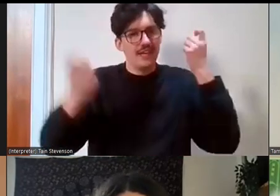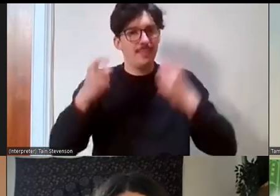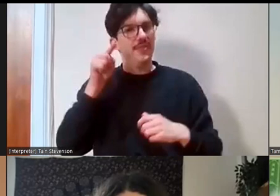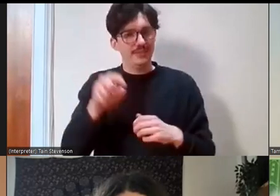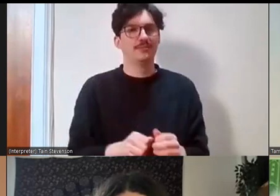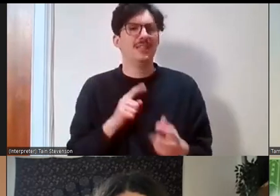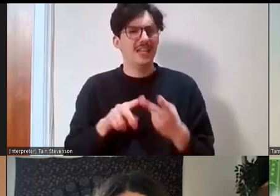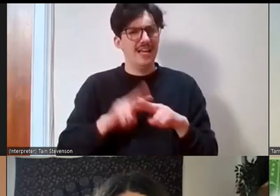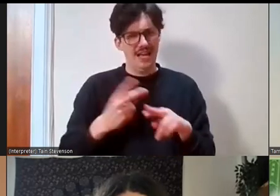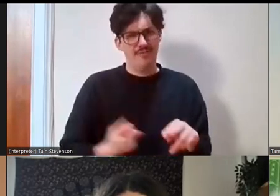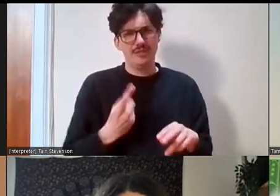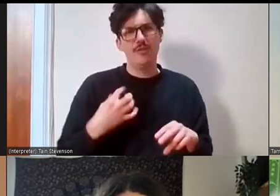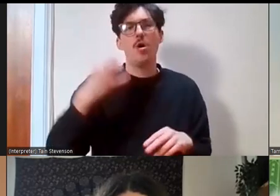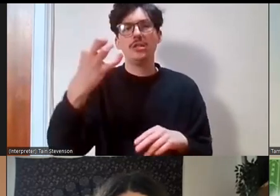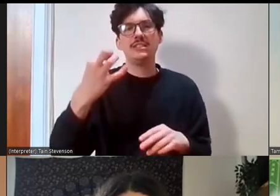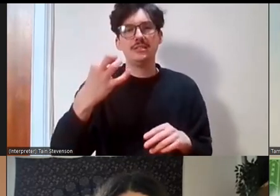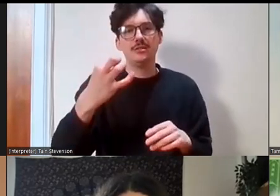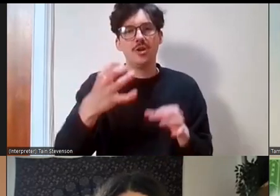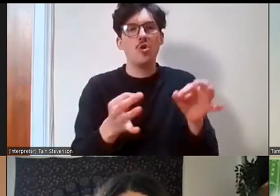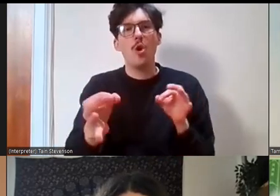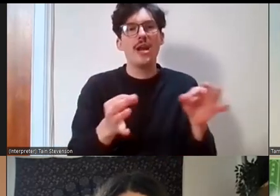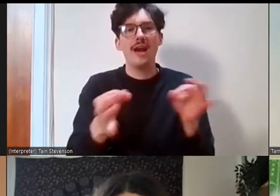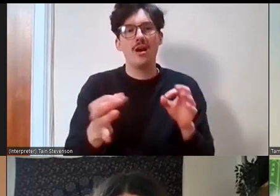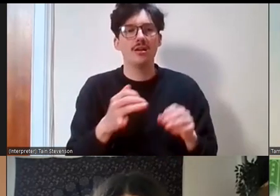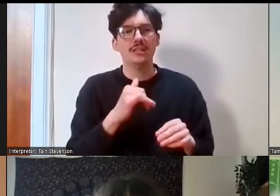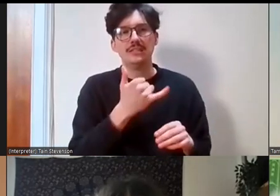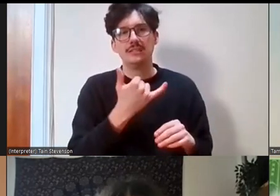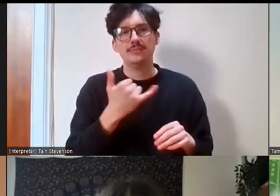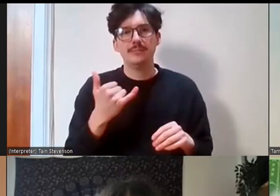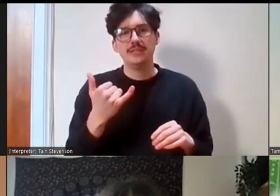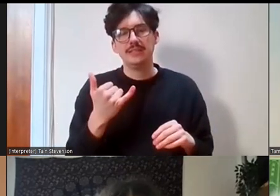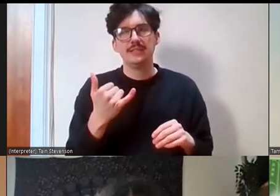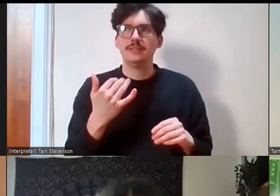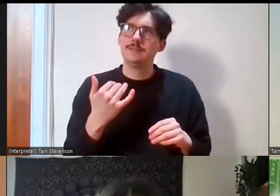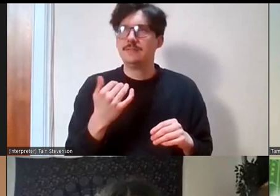volunteer coordinator or whatever role you have in in the sector or broadly often you're a singleton